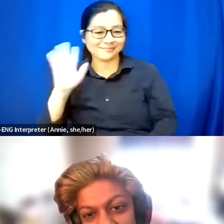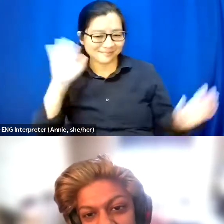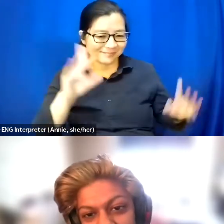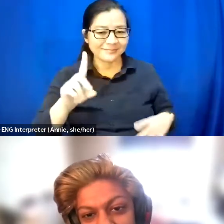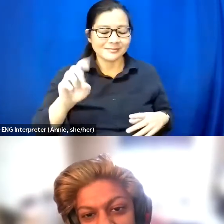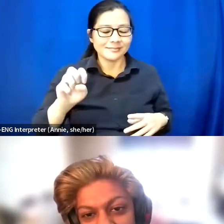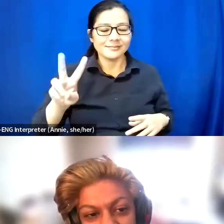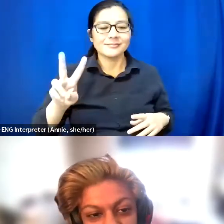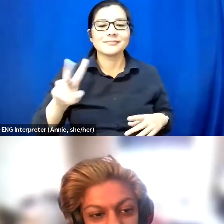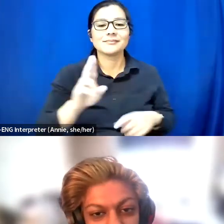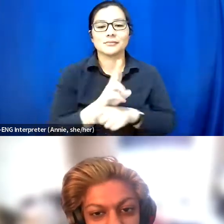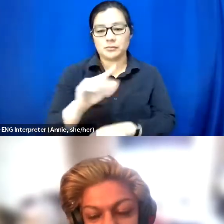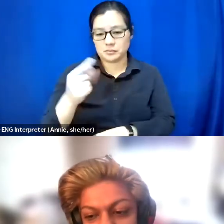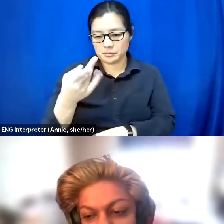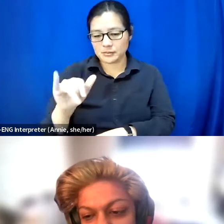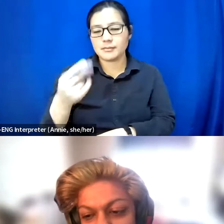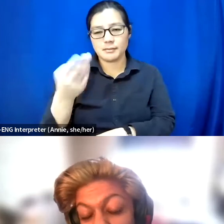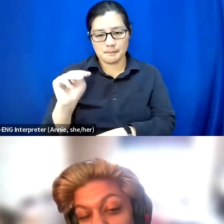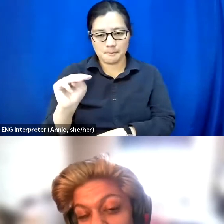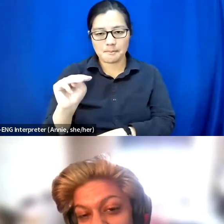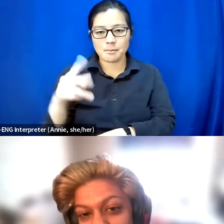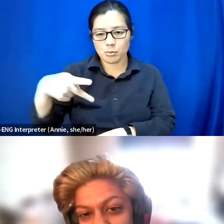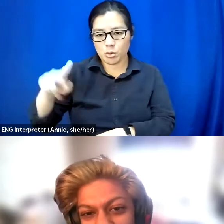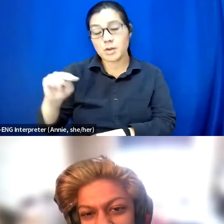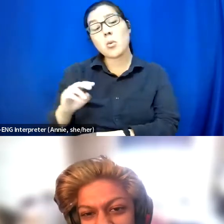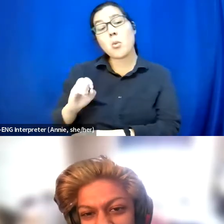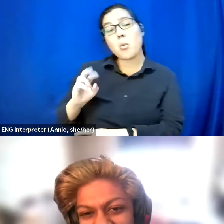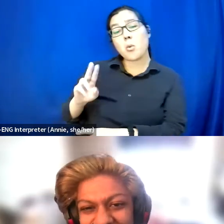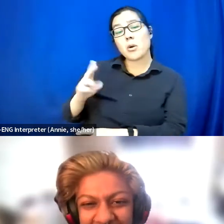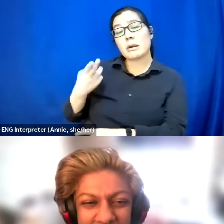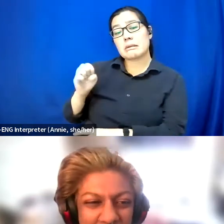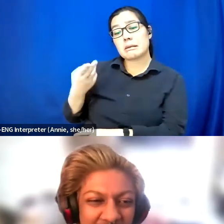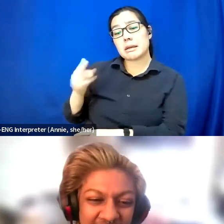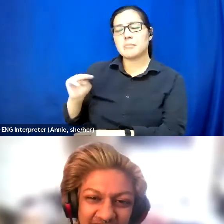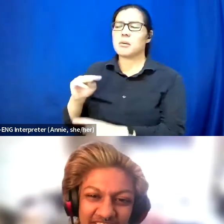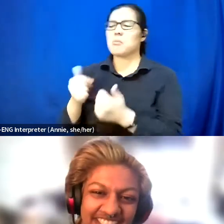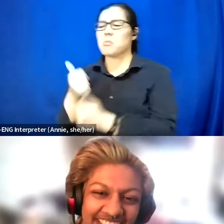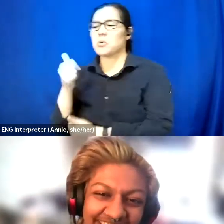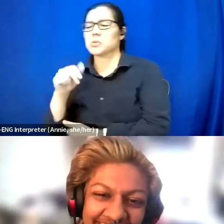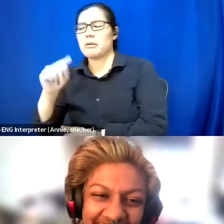I use they, them pronouns or he, him, but mostly they, them in professional settings.